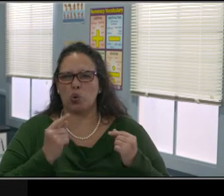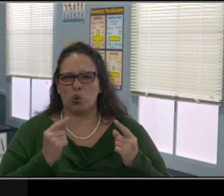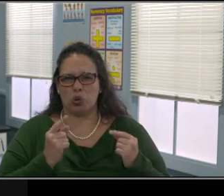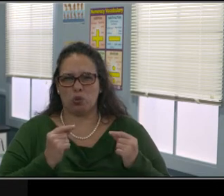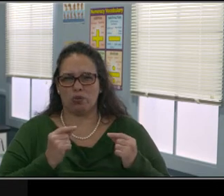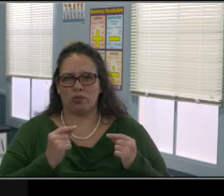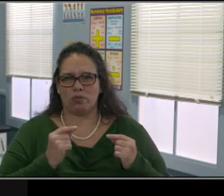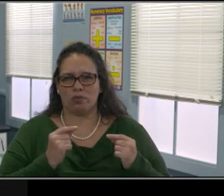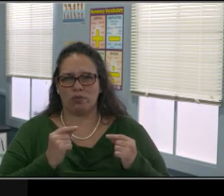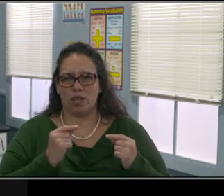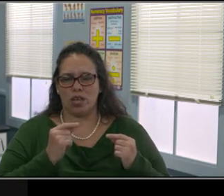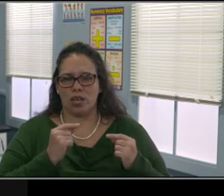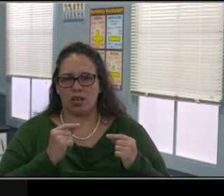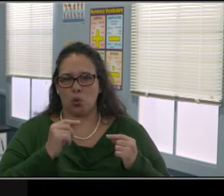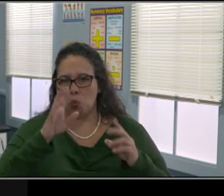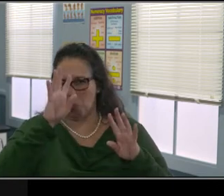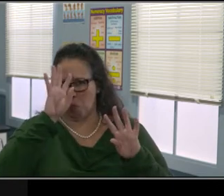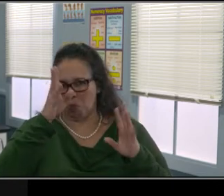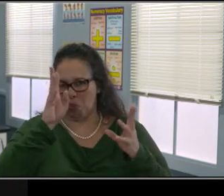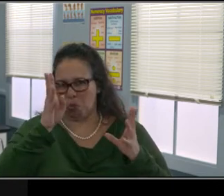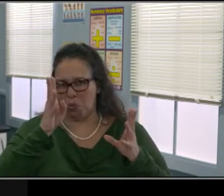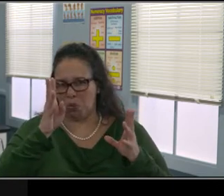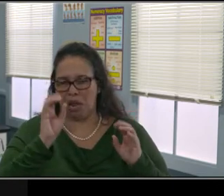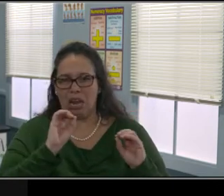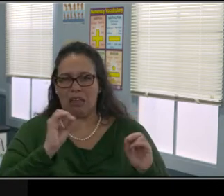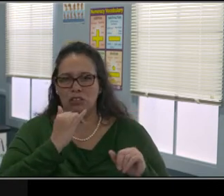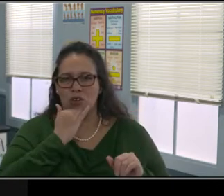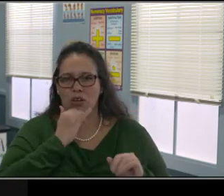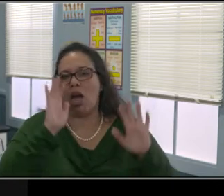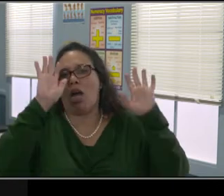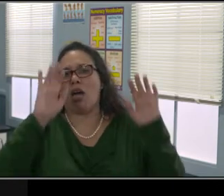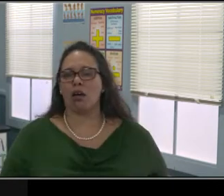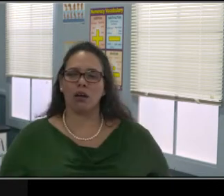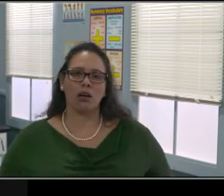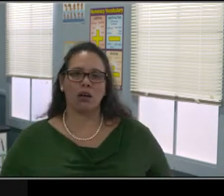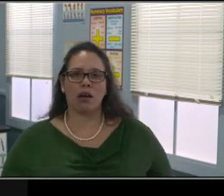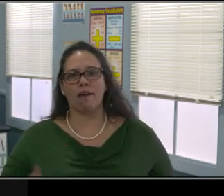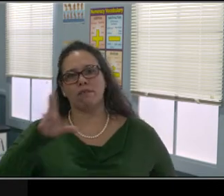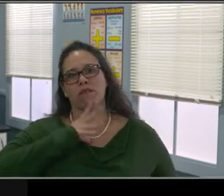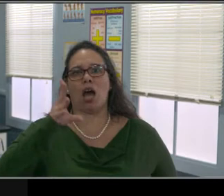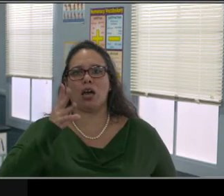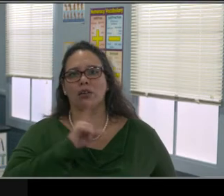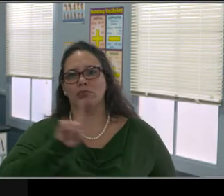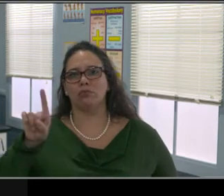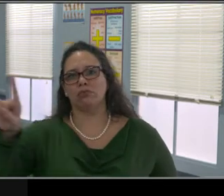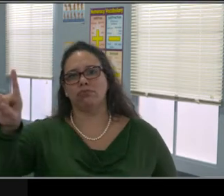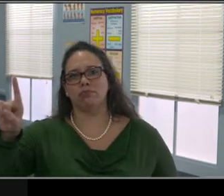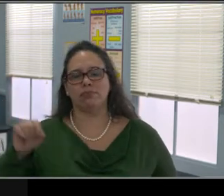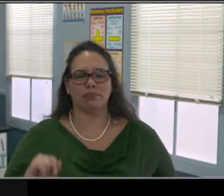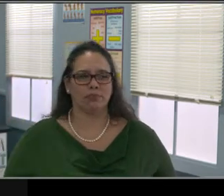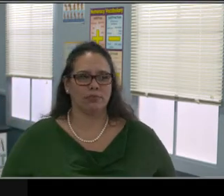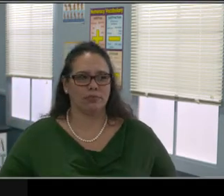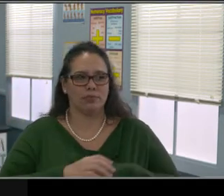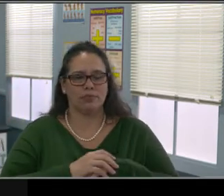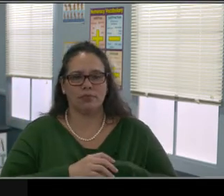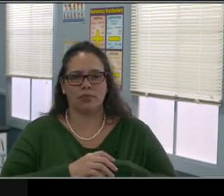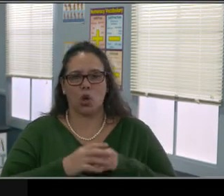That's why you did that. That's why you're not productive. Not productive at all, okay?